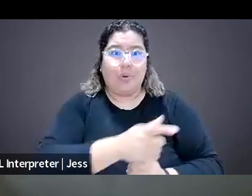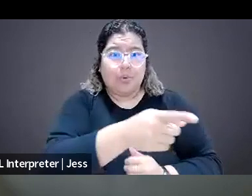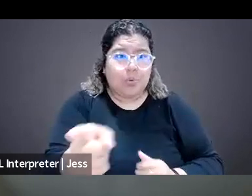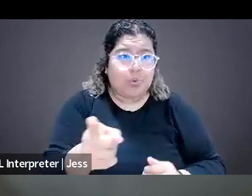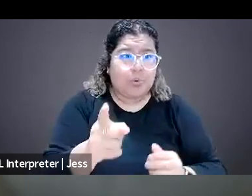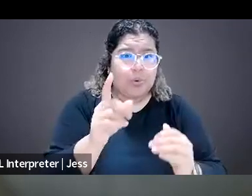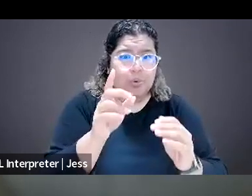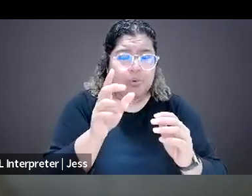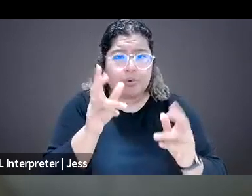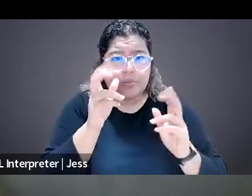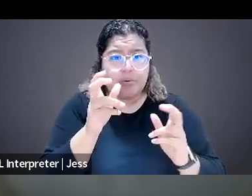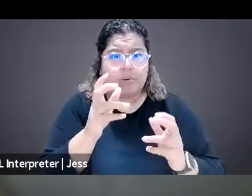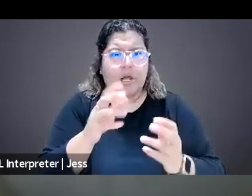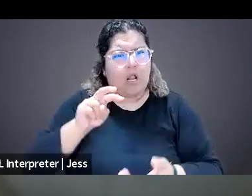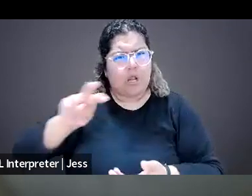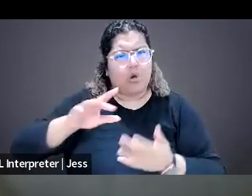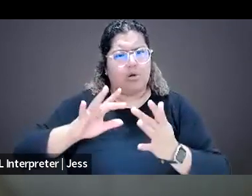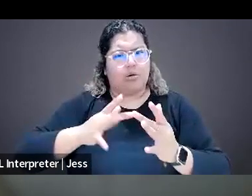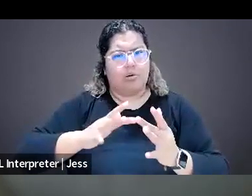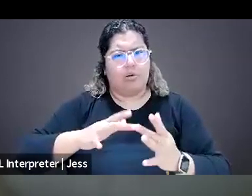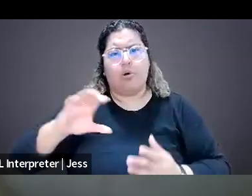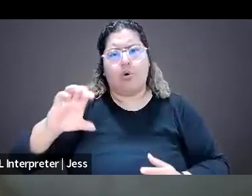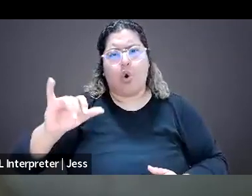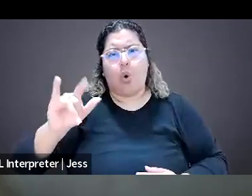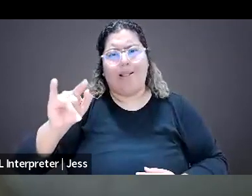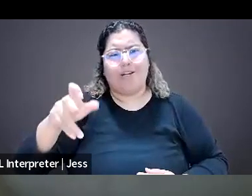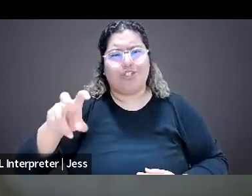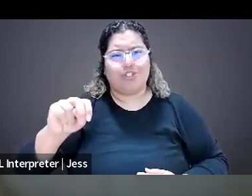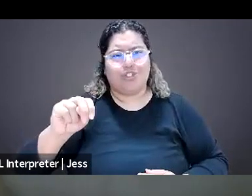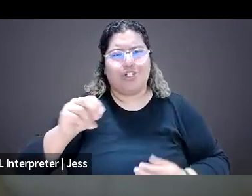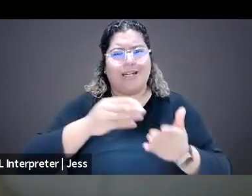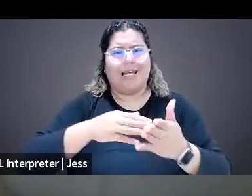on the Coalition Against Online Violence website to see the merit of individuals